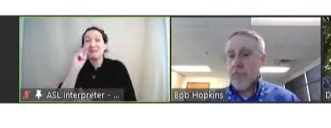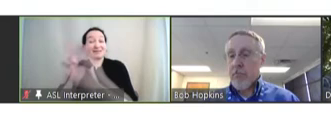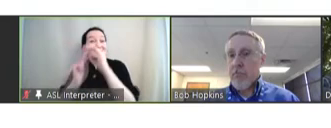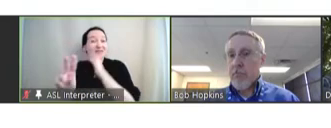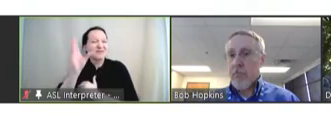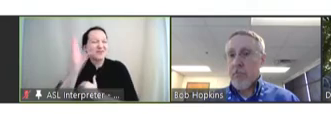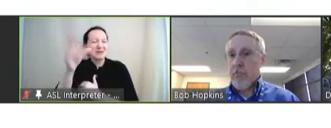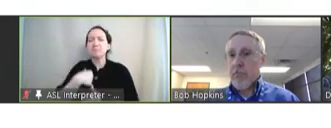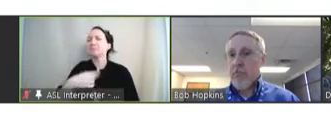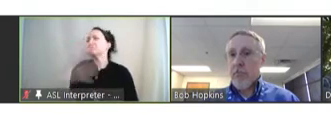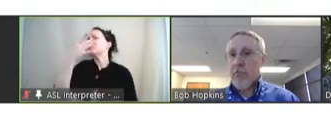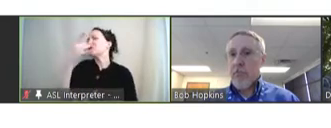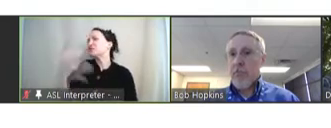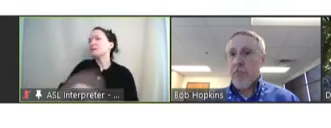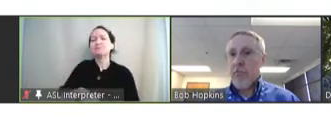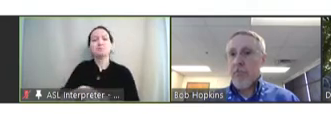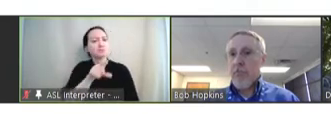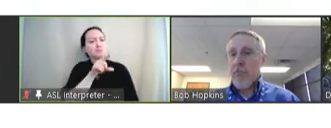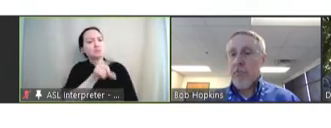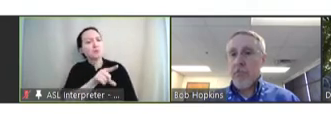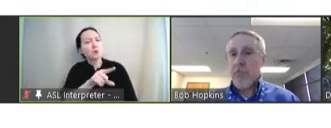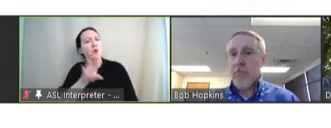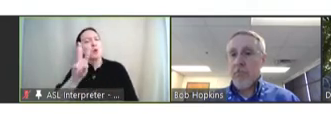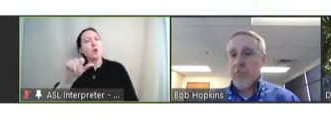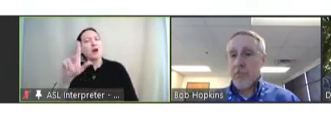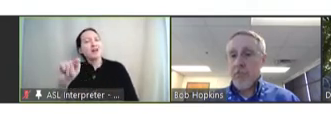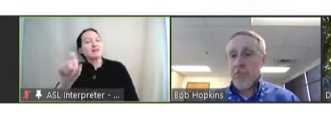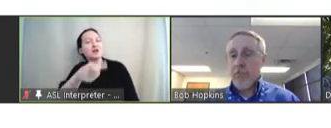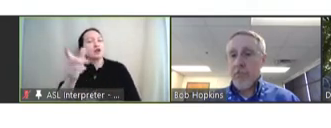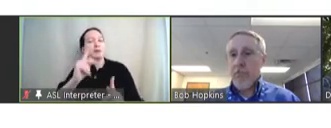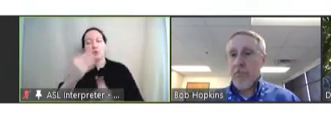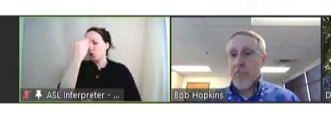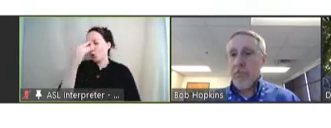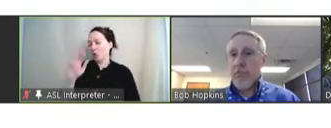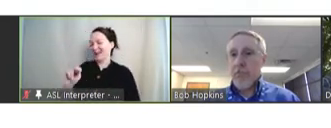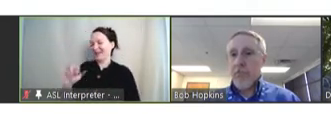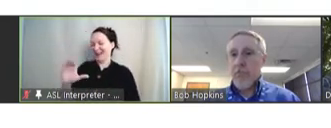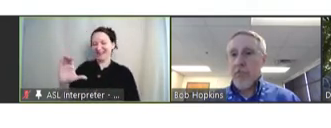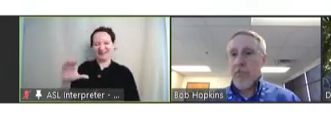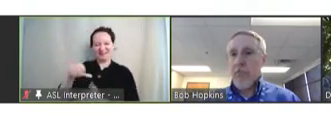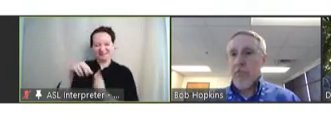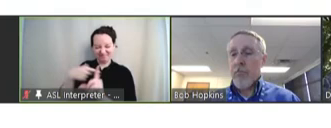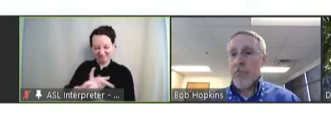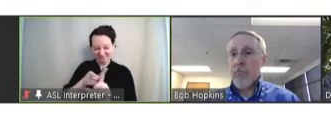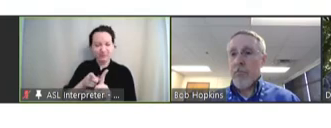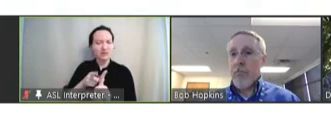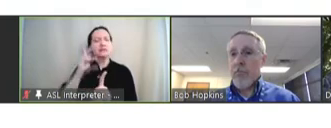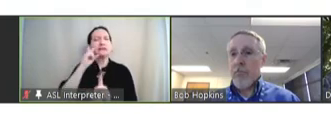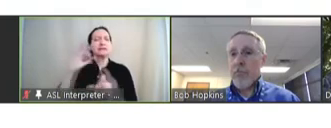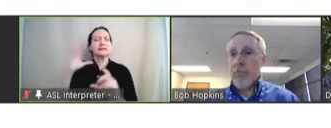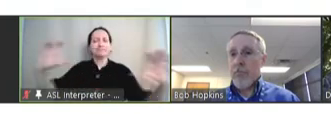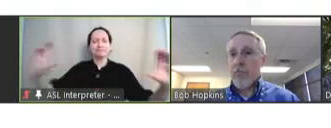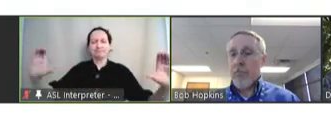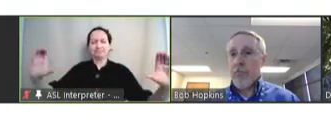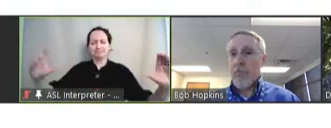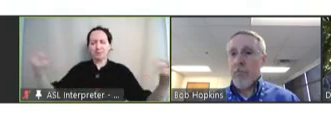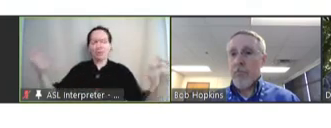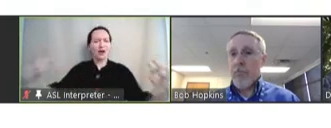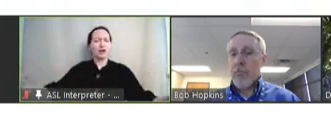interested in knowing from you and from Walt and others who know NVAC where you see as the Venn Diagram, which is the crossover between those things